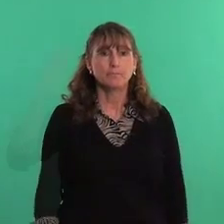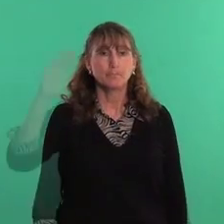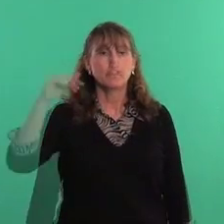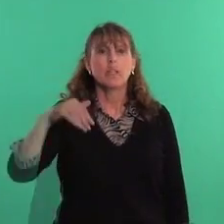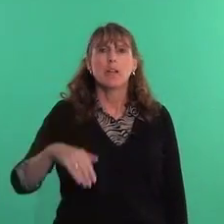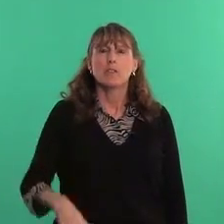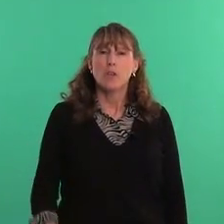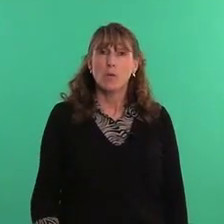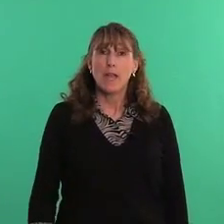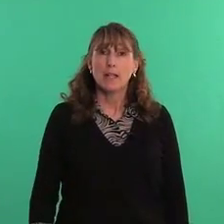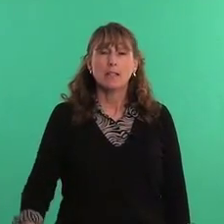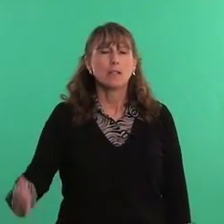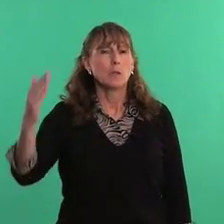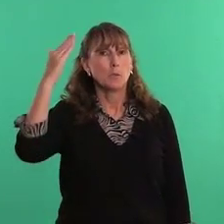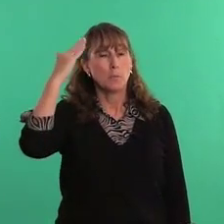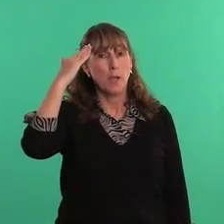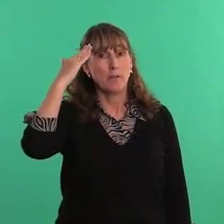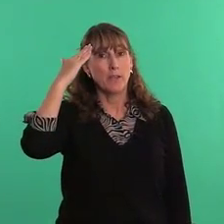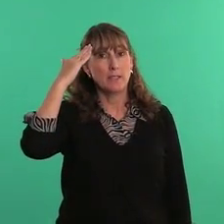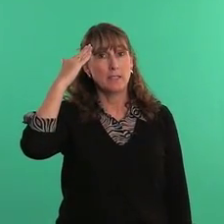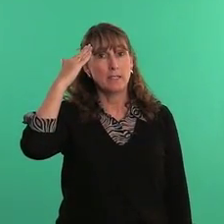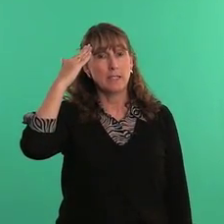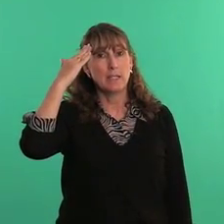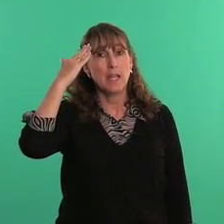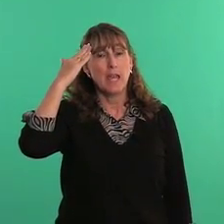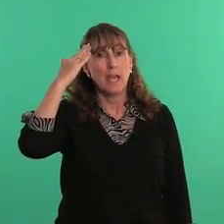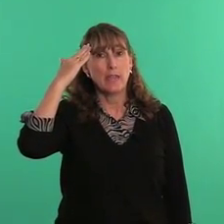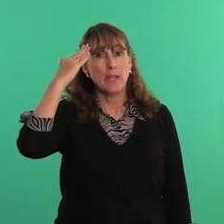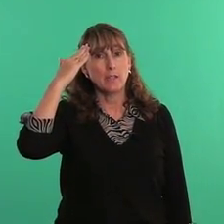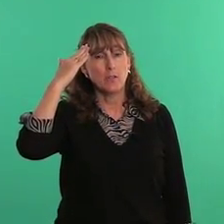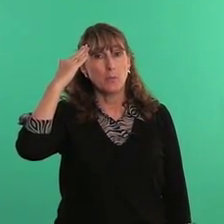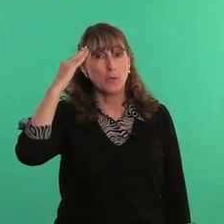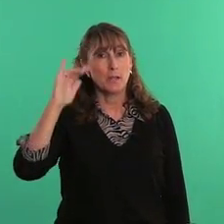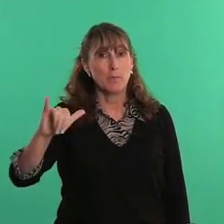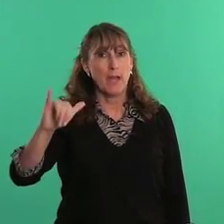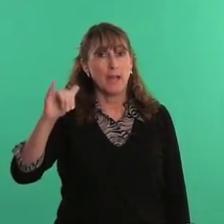know that palm facing in, and then you bring it back